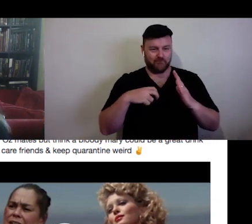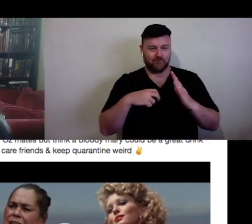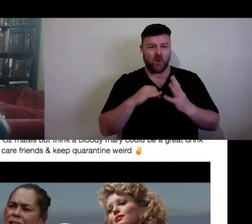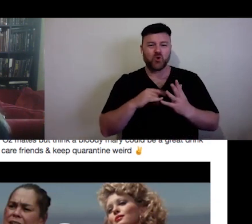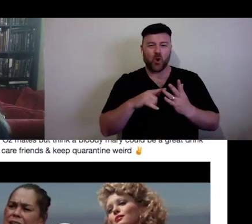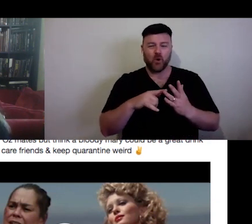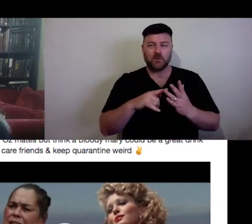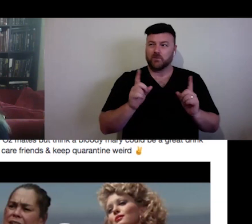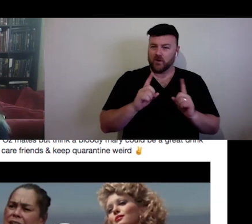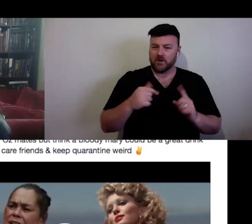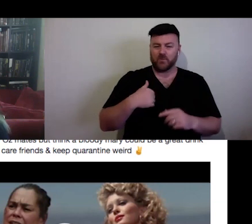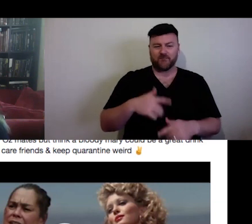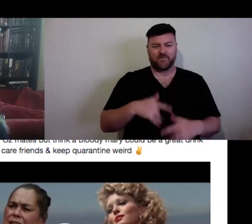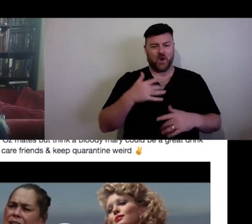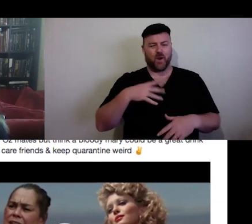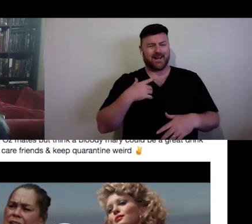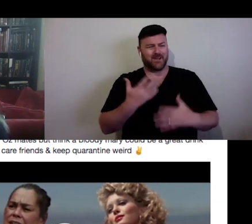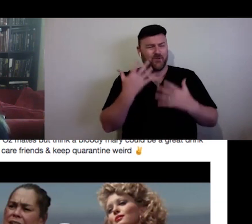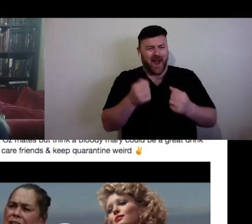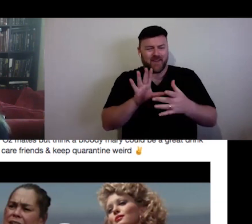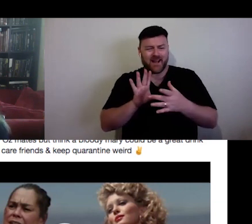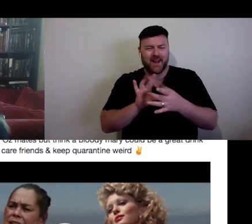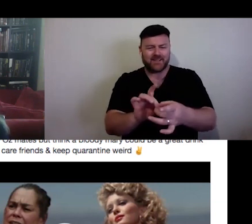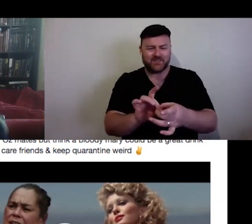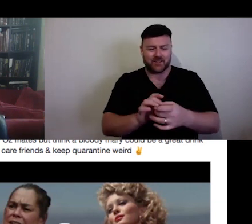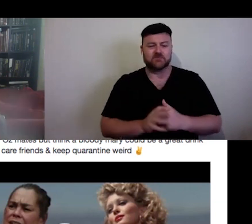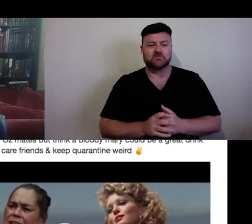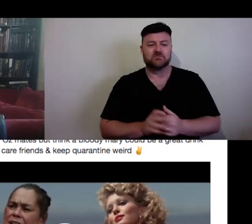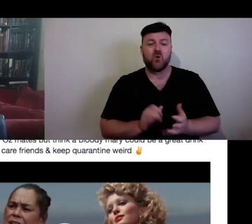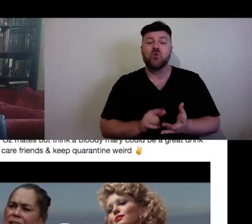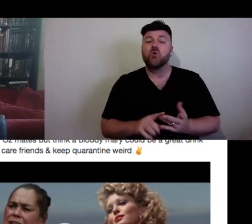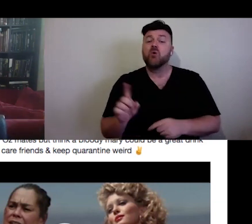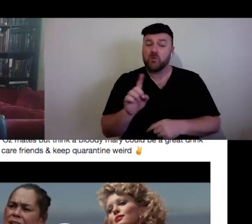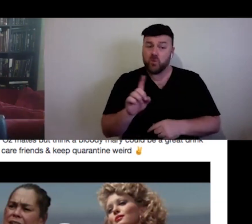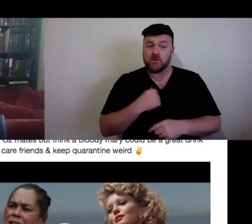And so we have the context of the shared viewing experience even if it's a prerecorded video.